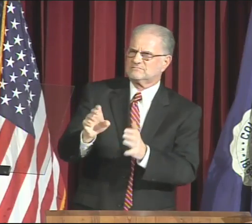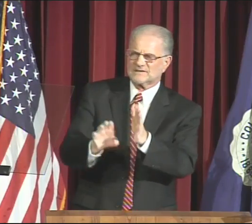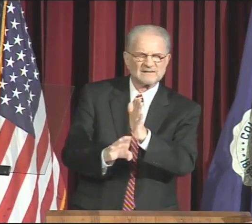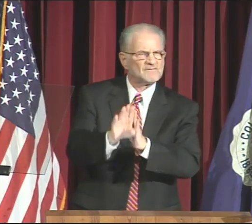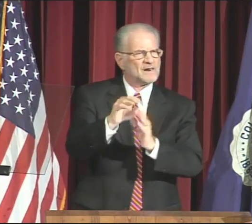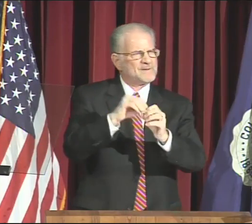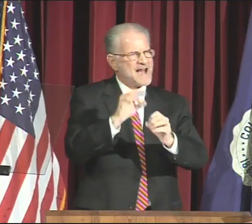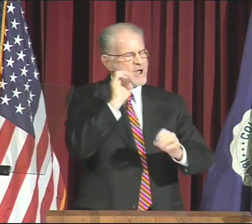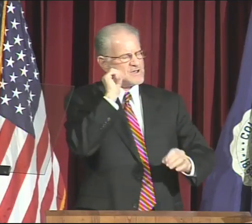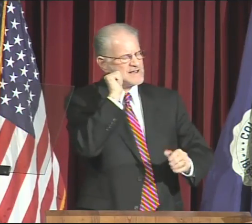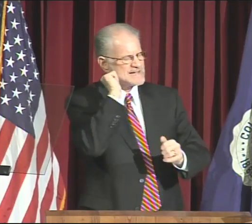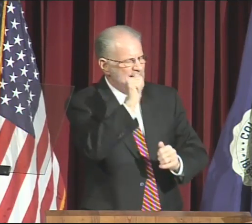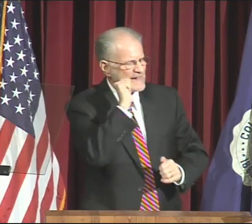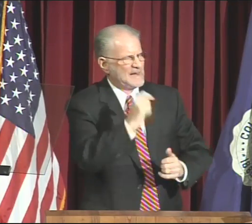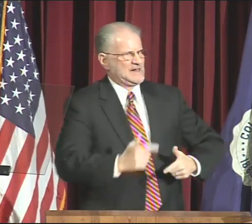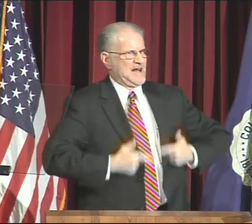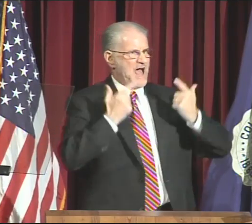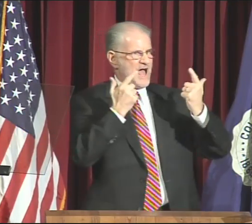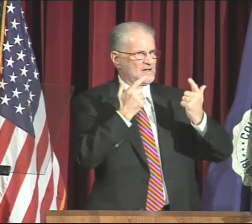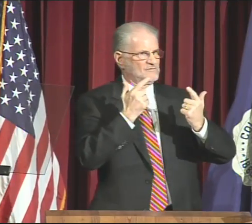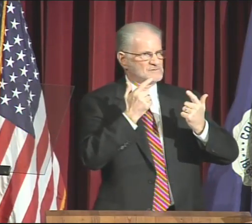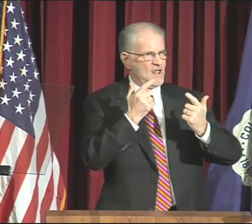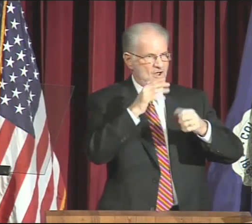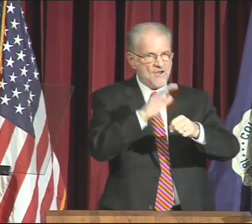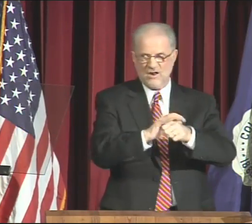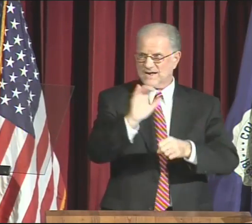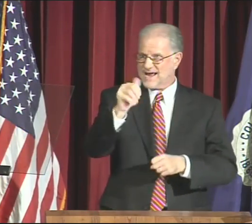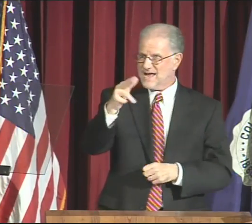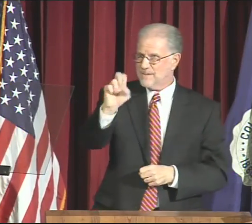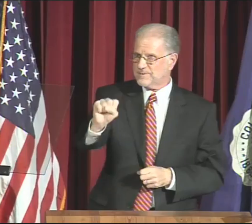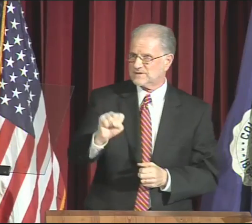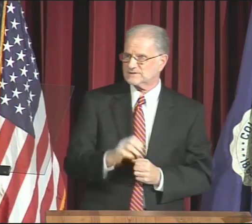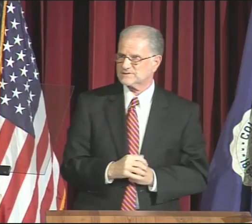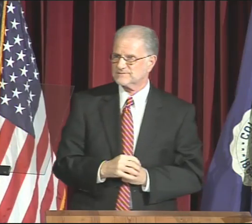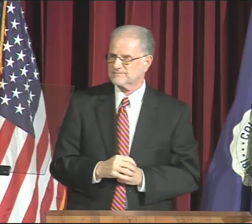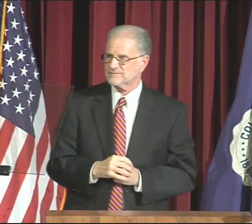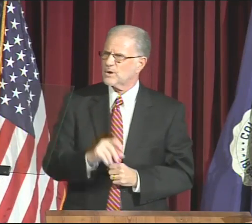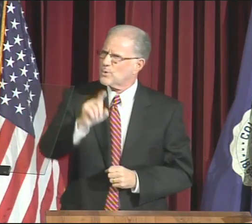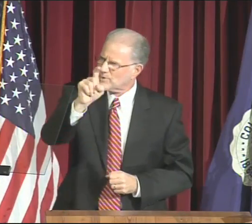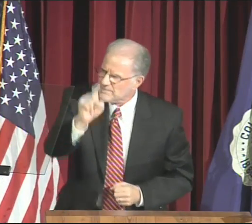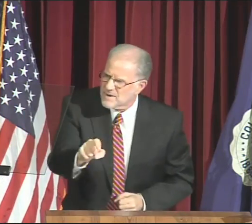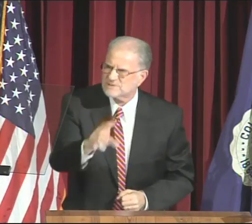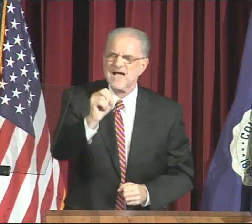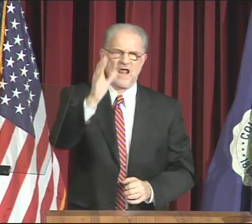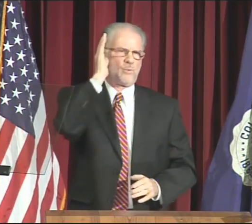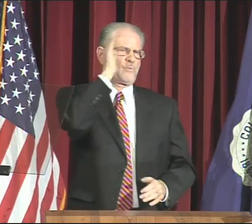in our daily lives on campus.